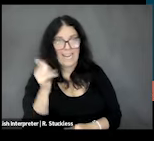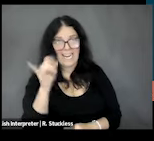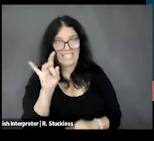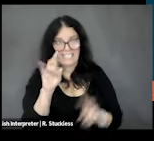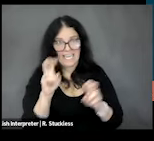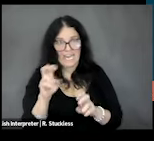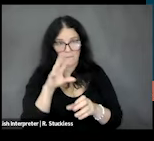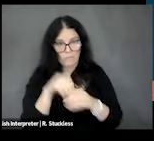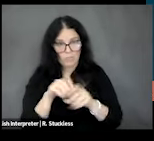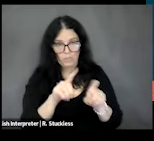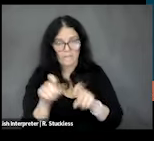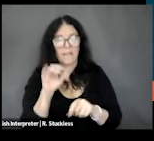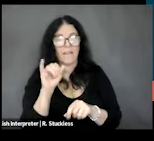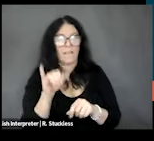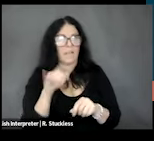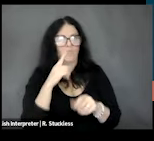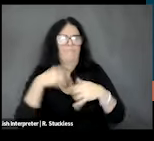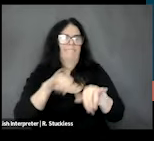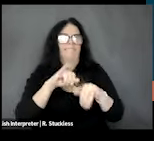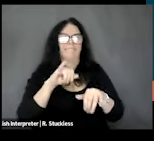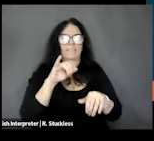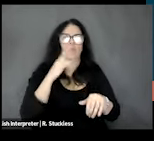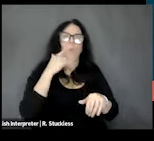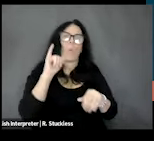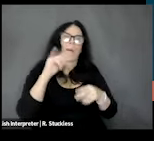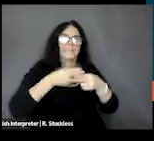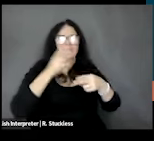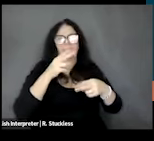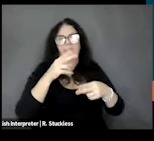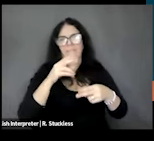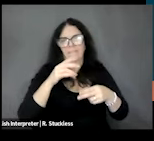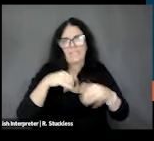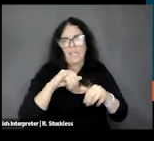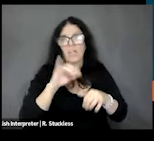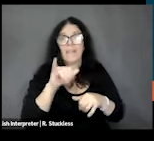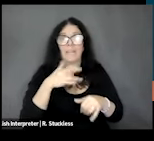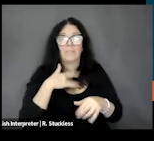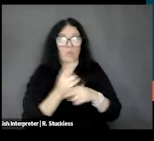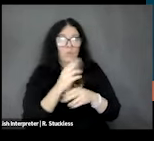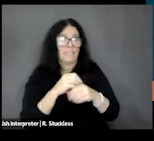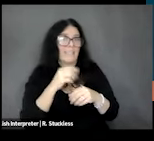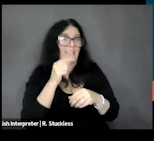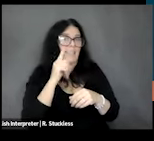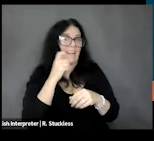gold standard, and it's also formally used in government public health surveillance like